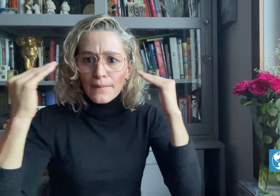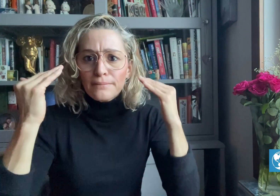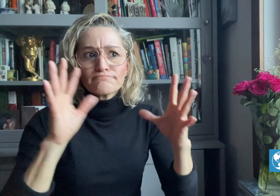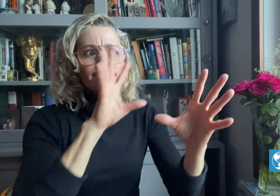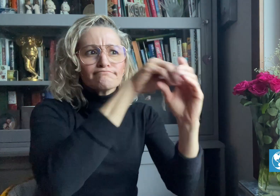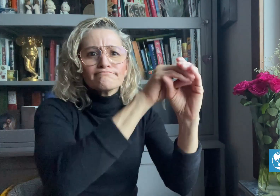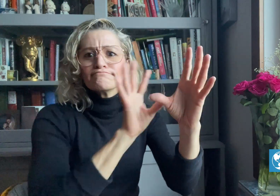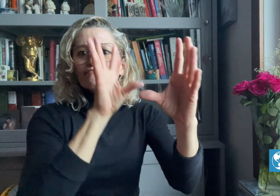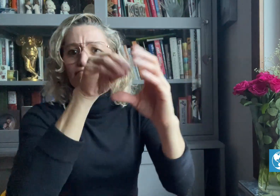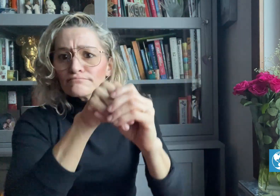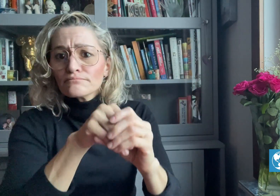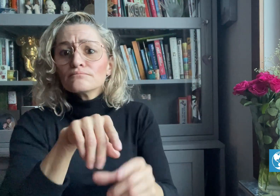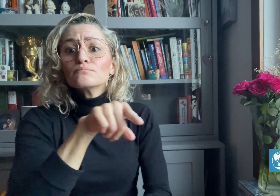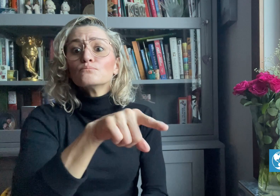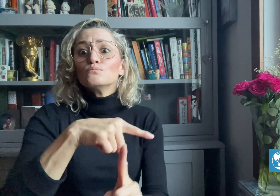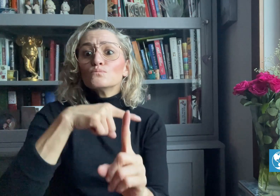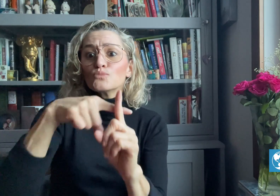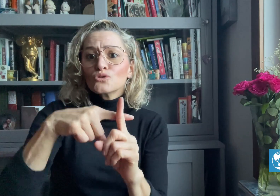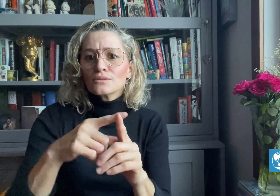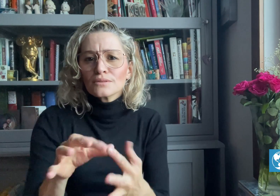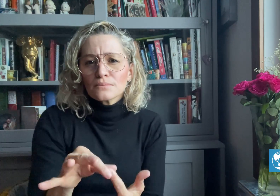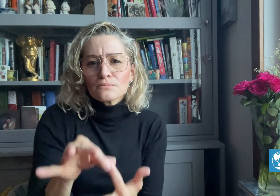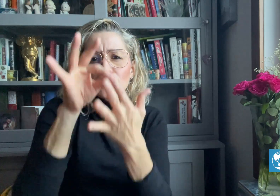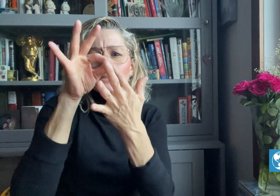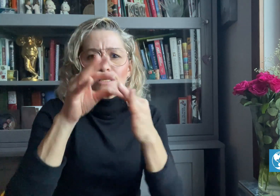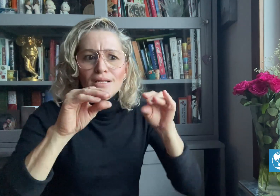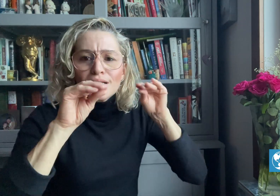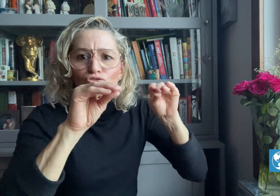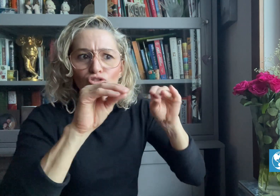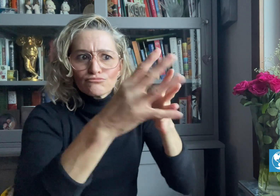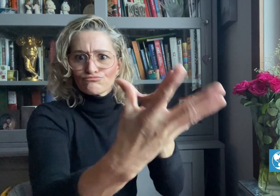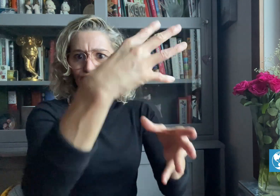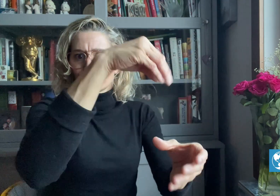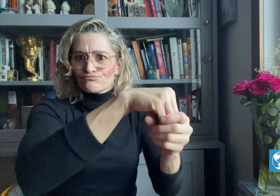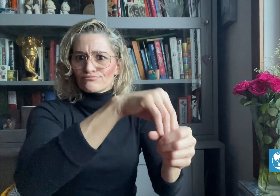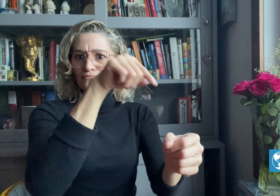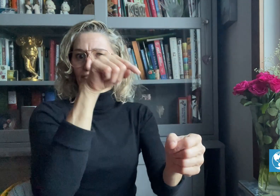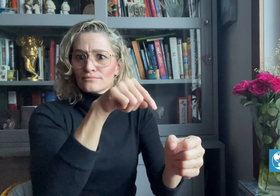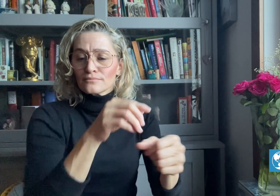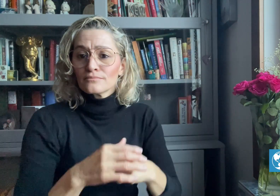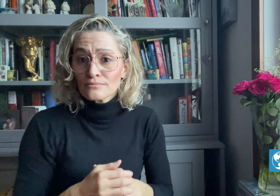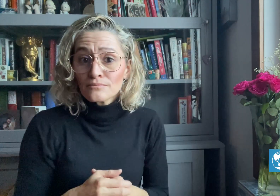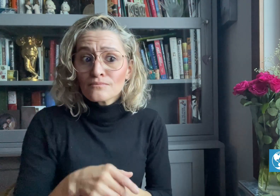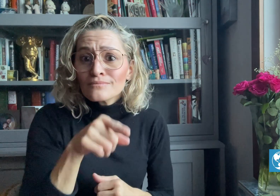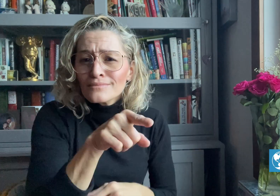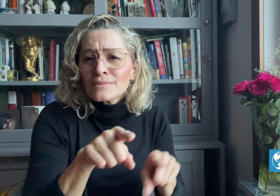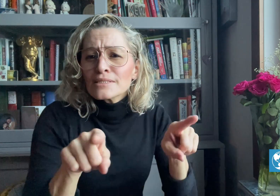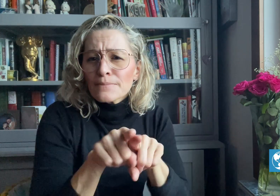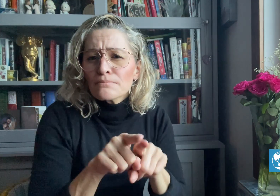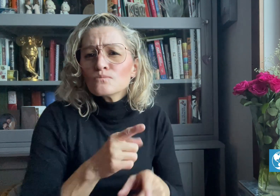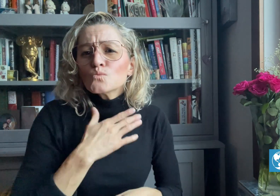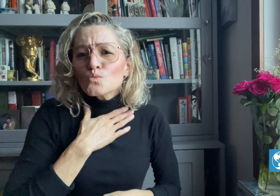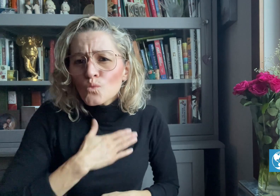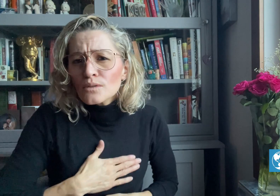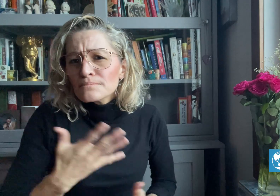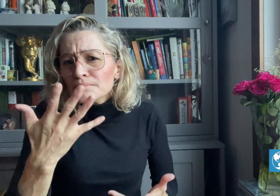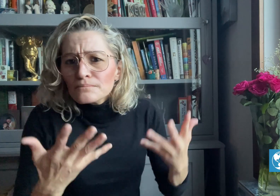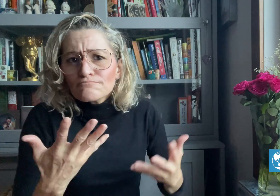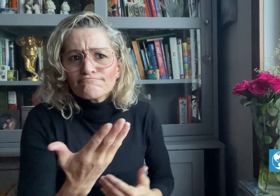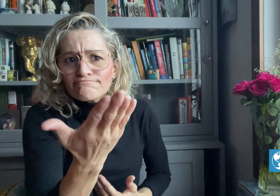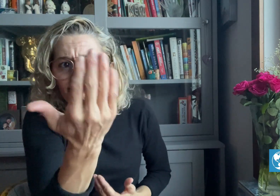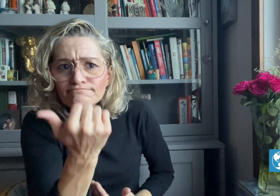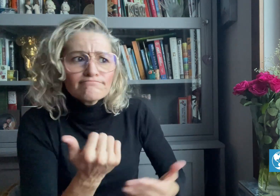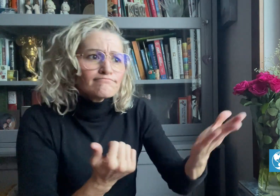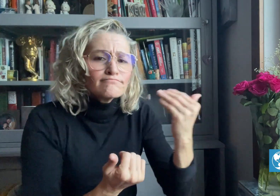education, and may also include older students. Funding for this